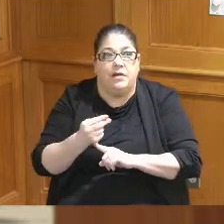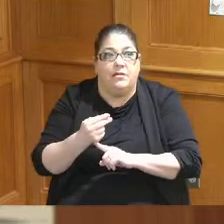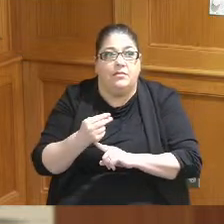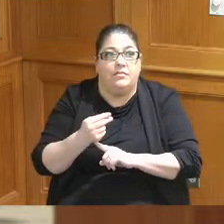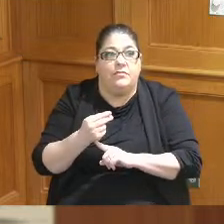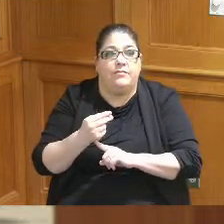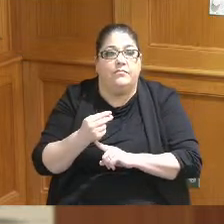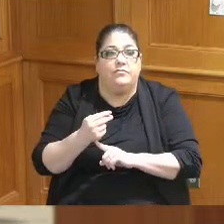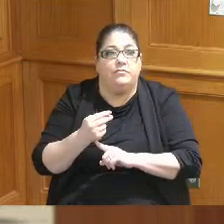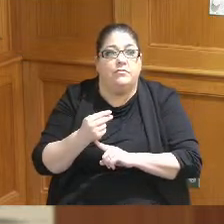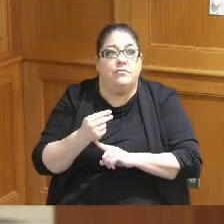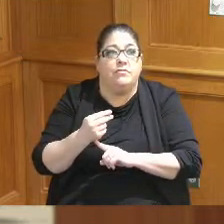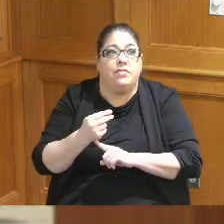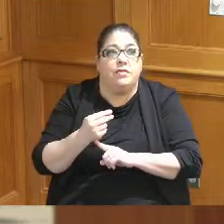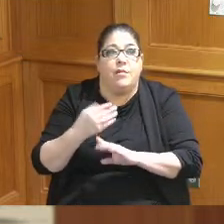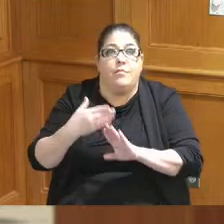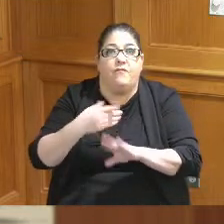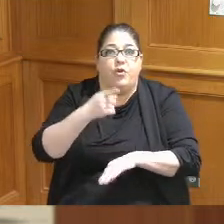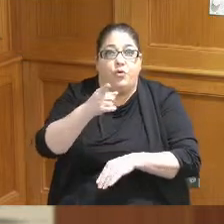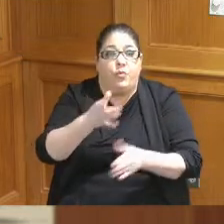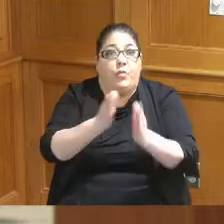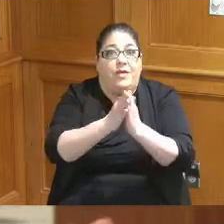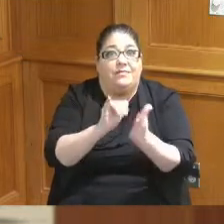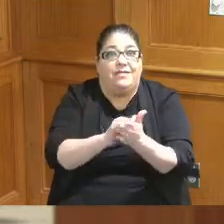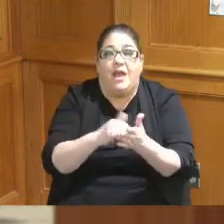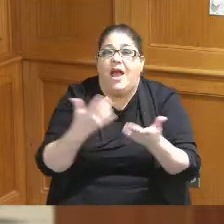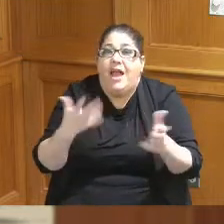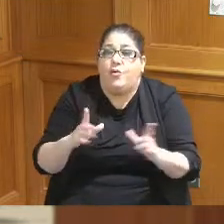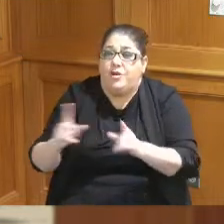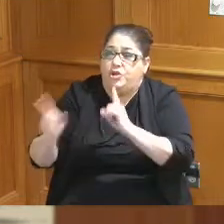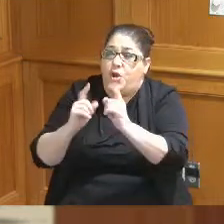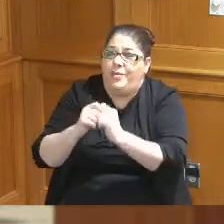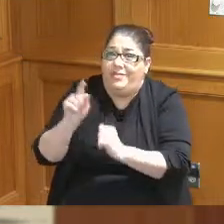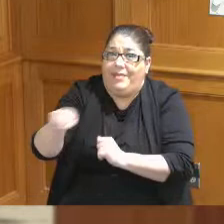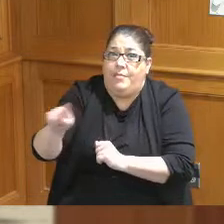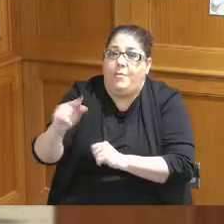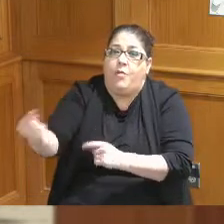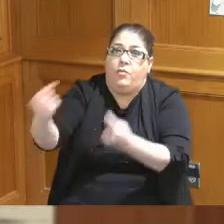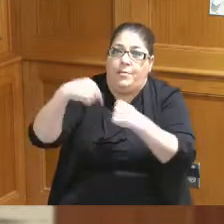in fact before you requested a Commissioner I had already talked to them about coming up here to